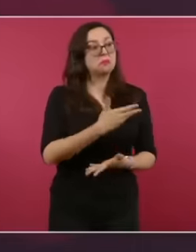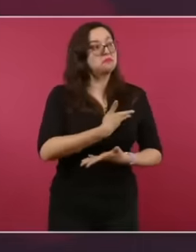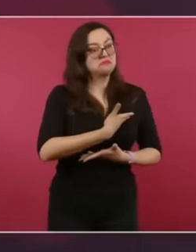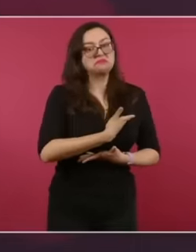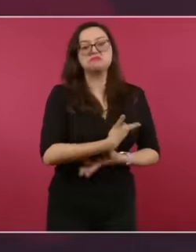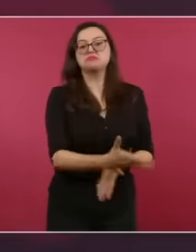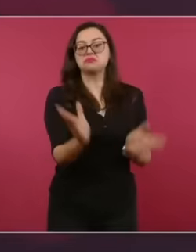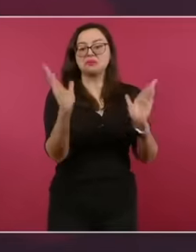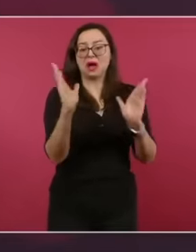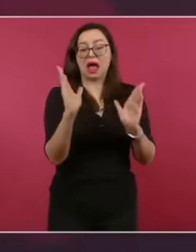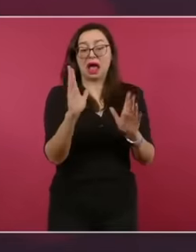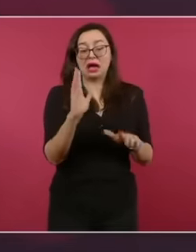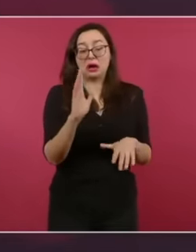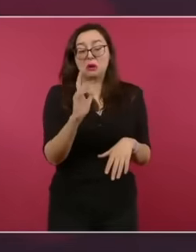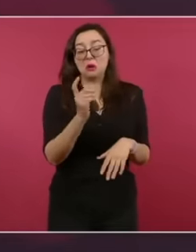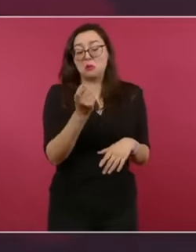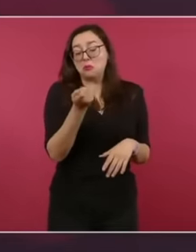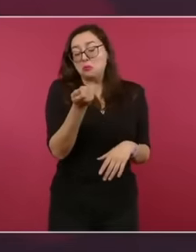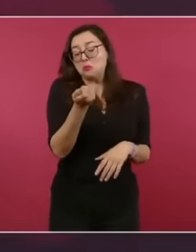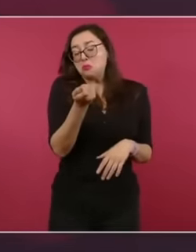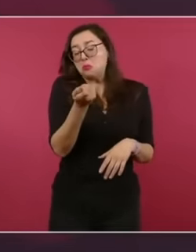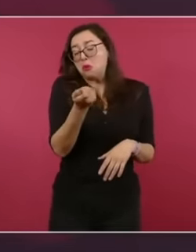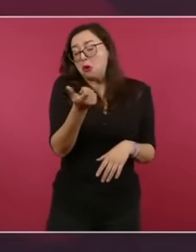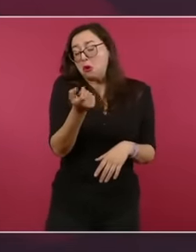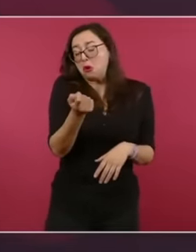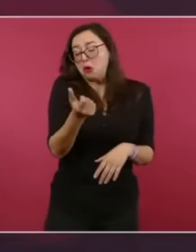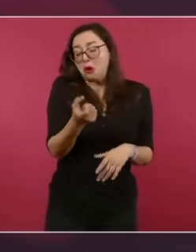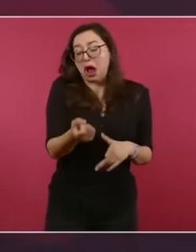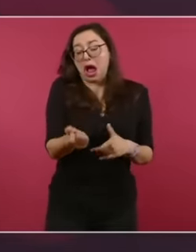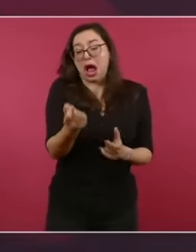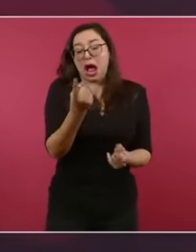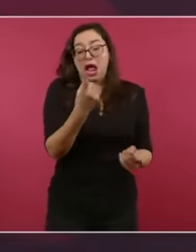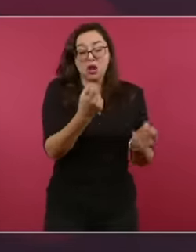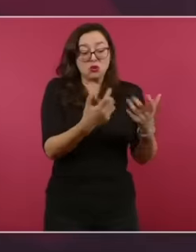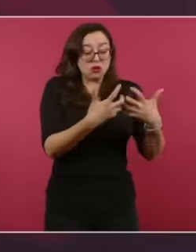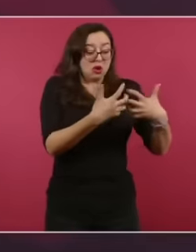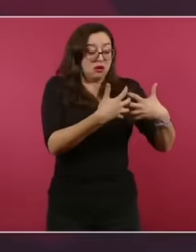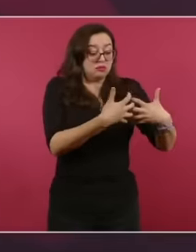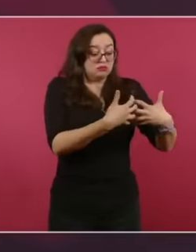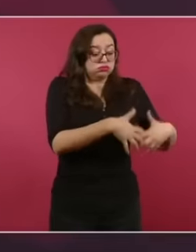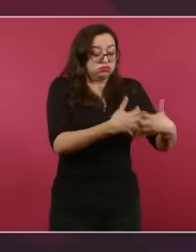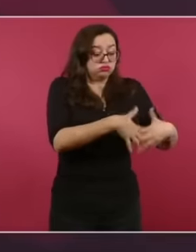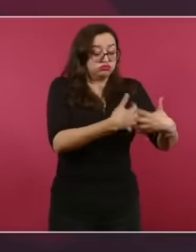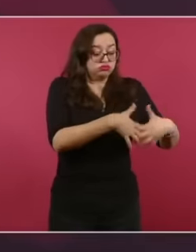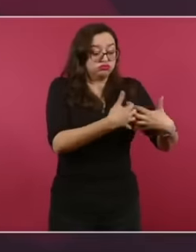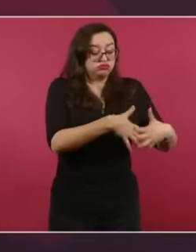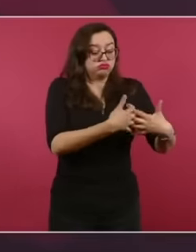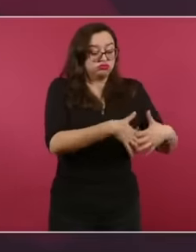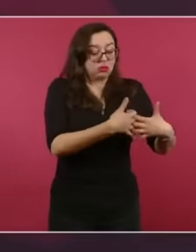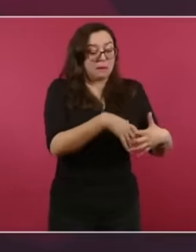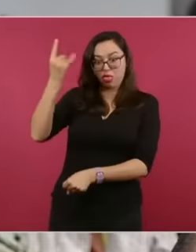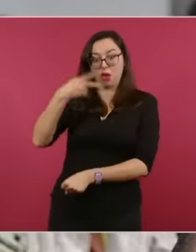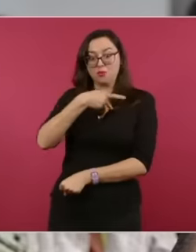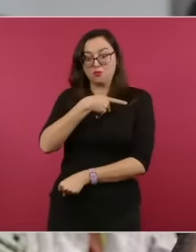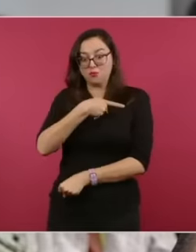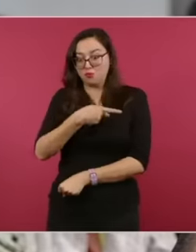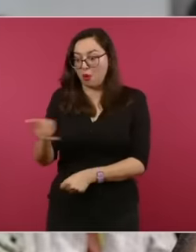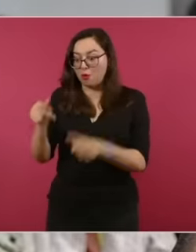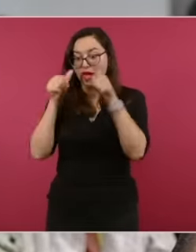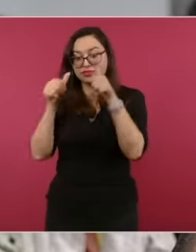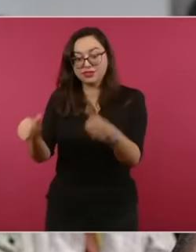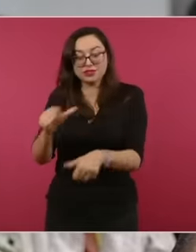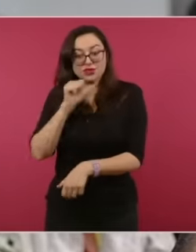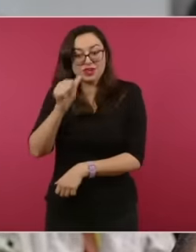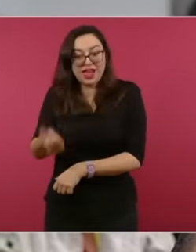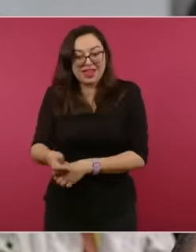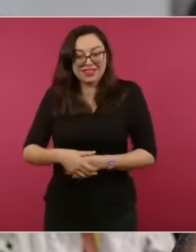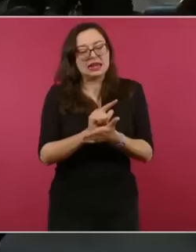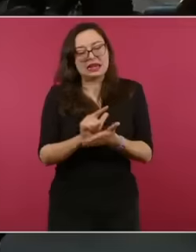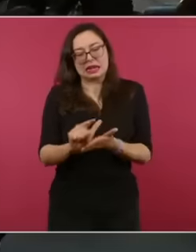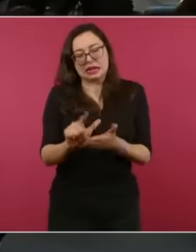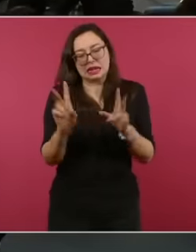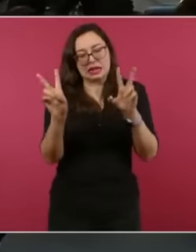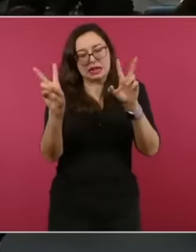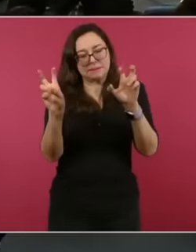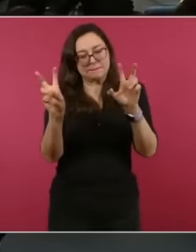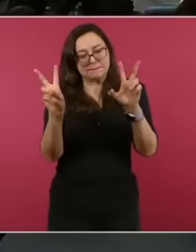Arsenic treatment plants in some cases. Imagine what that means when you reach a region to a